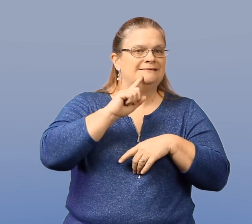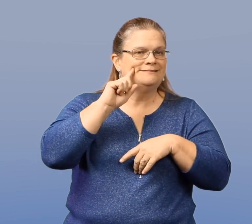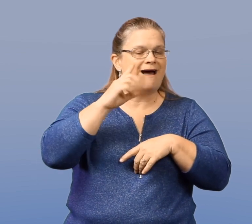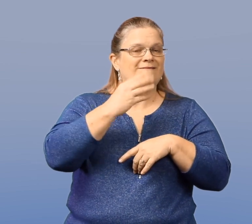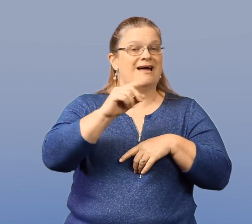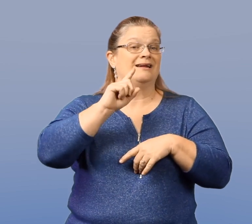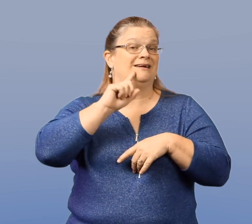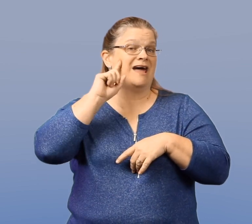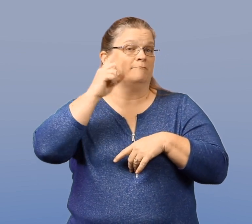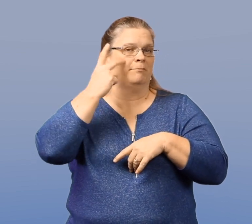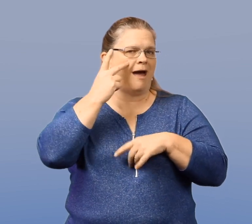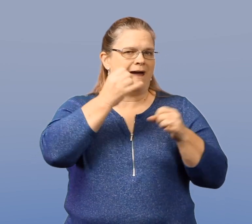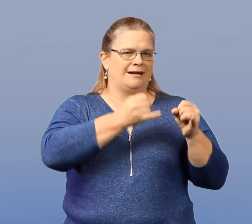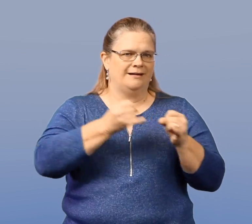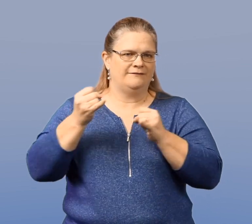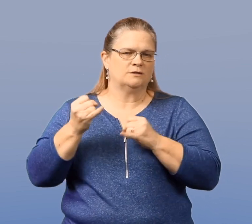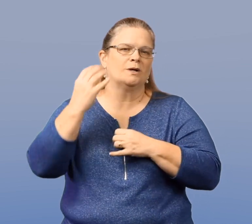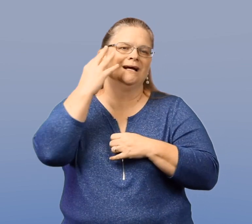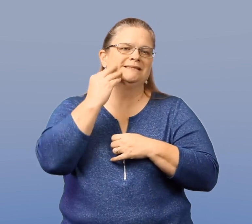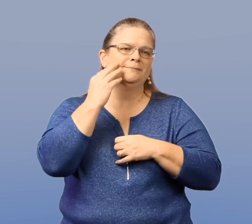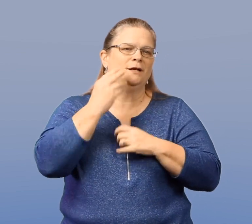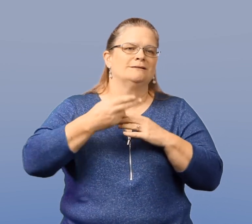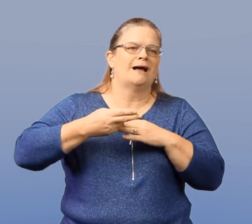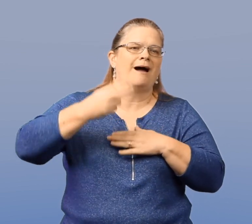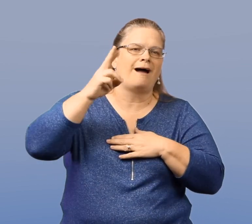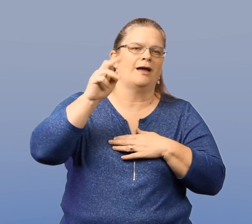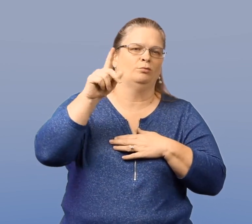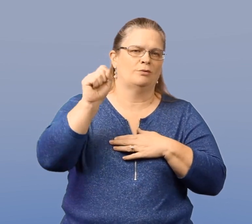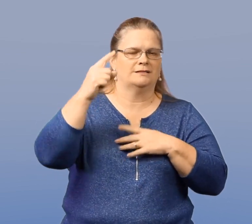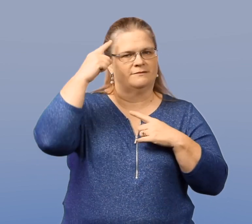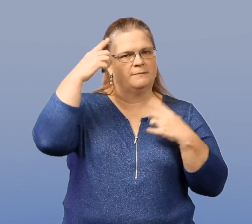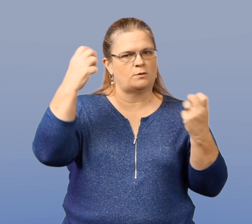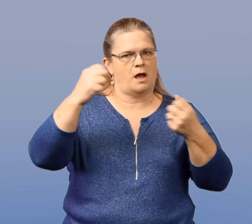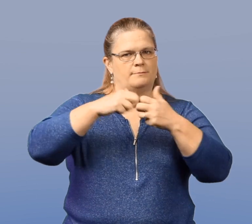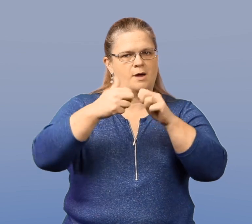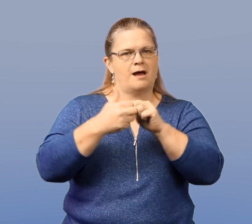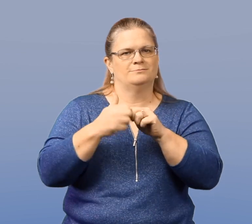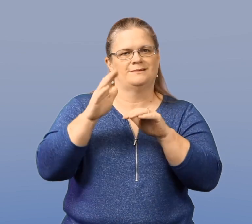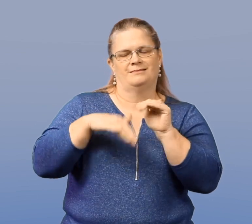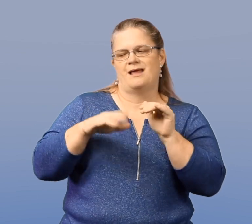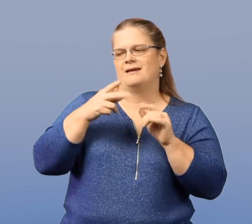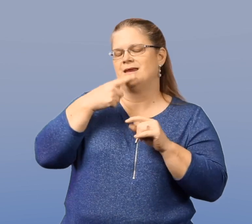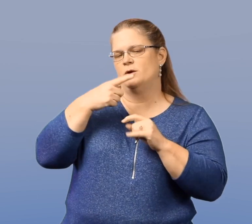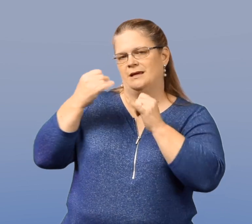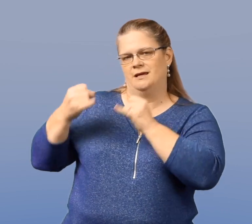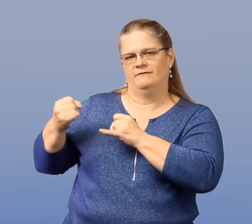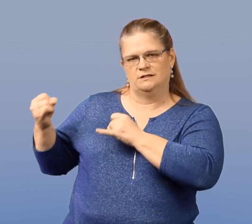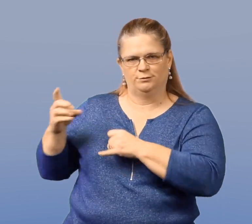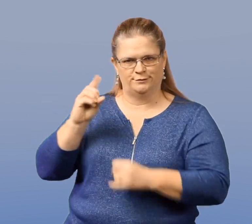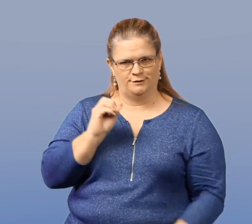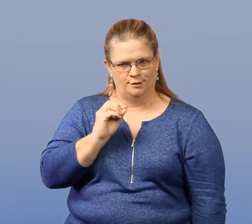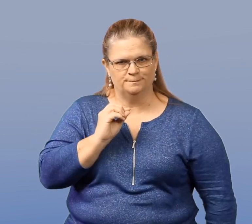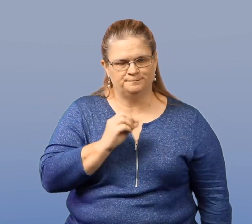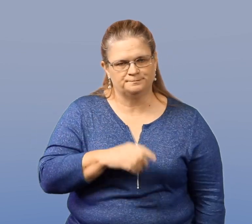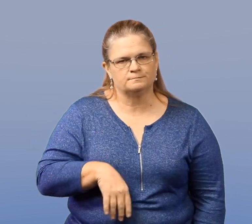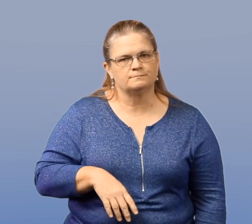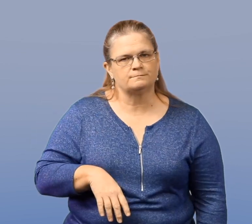Deaf and deaf-blind individuals have a high risk for mental health problems compared to their hearing peers.